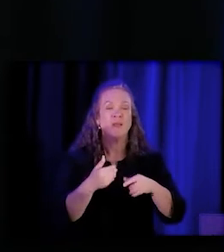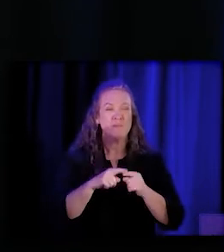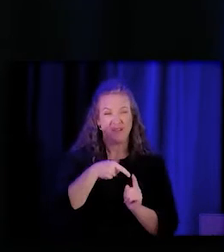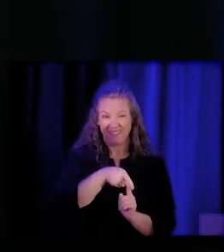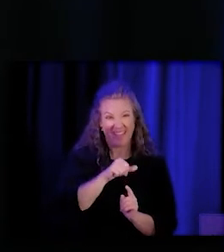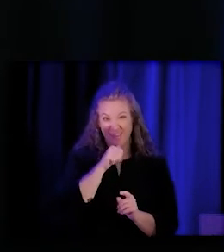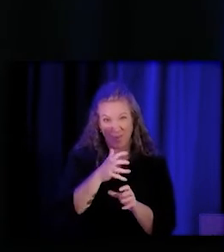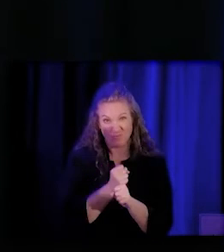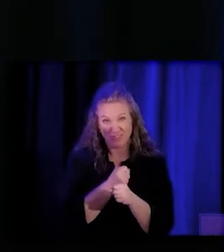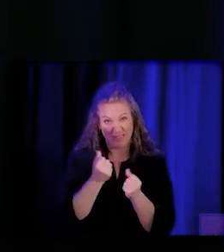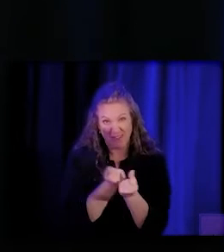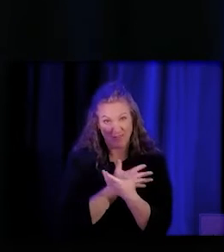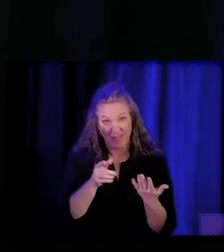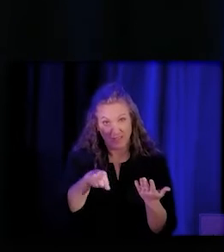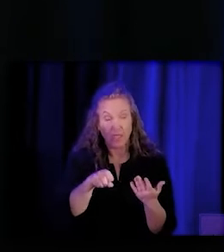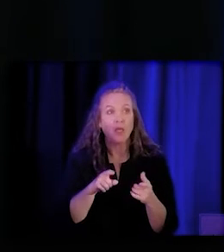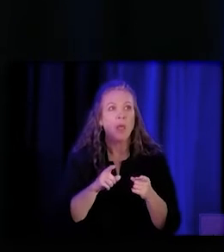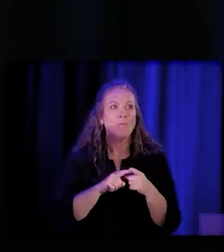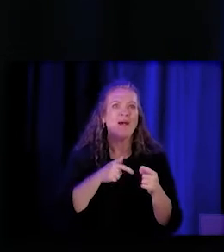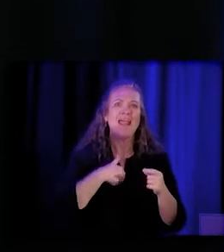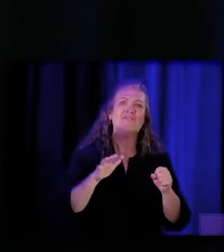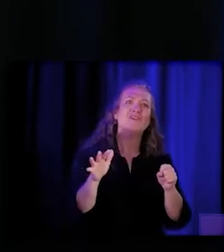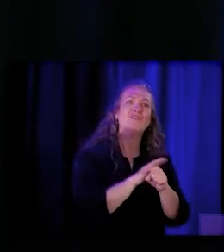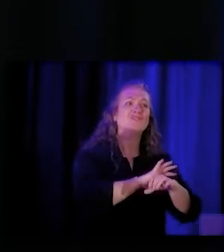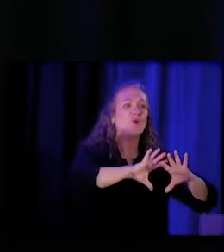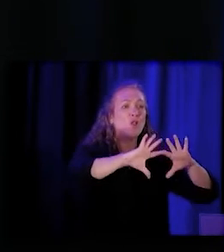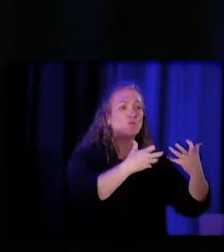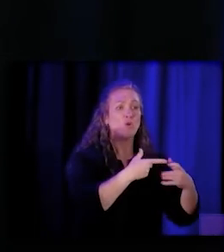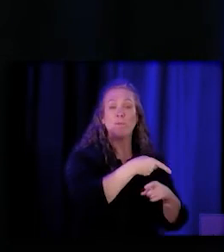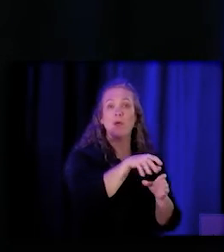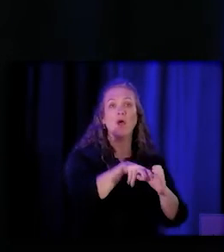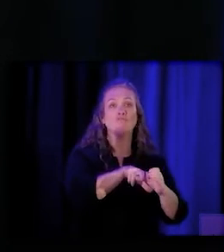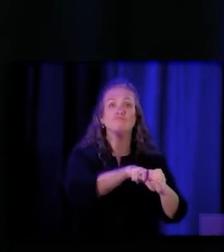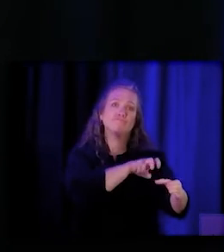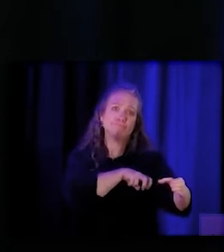but there are an entire other group of people that are fully unengaged with the healthcare system.